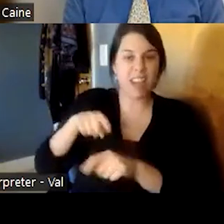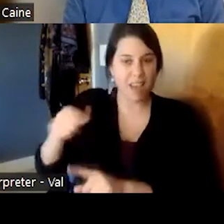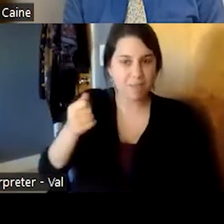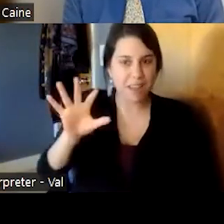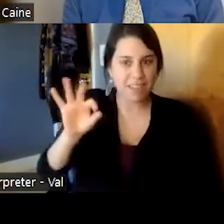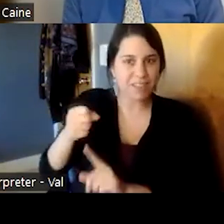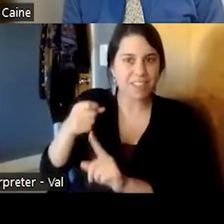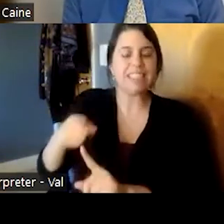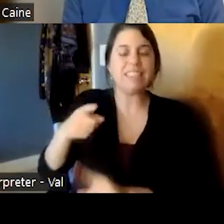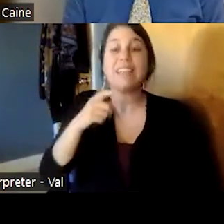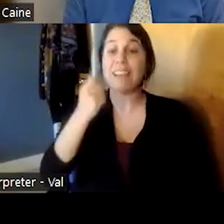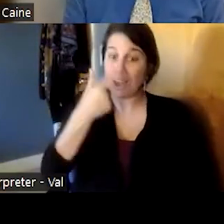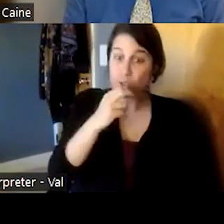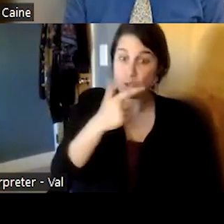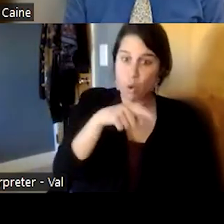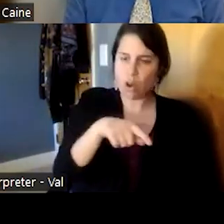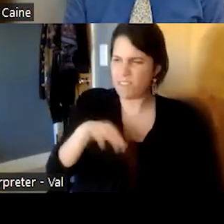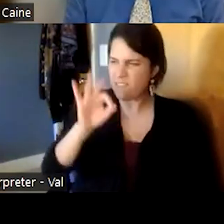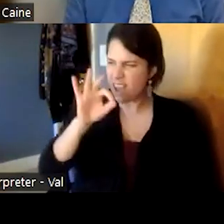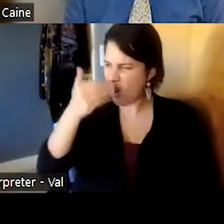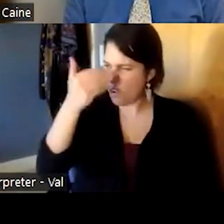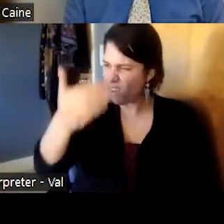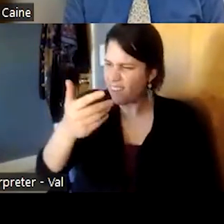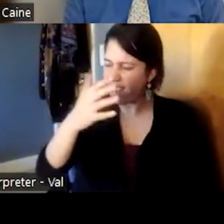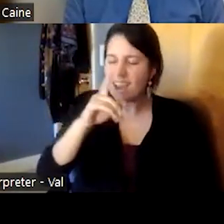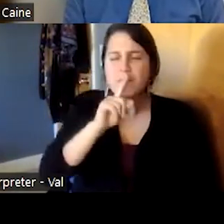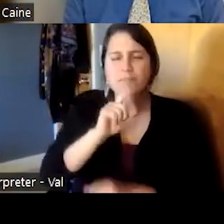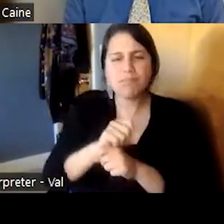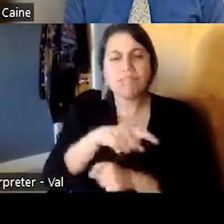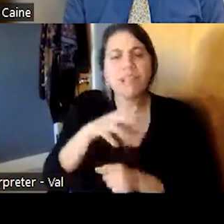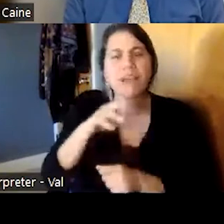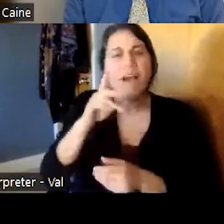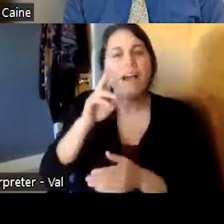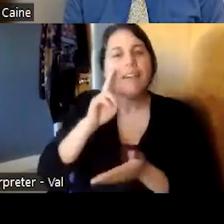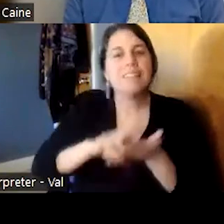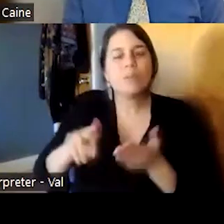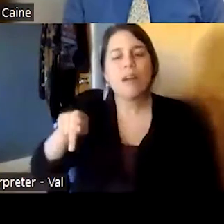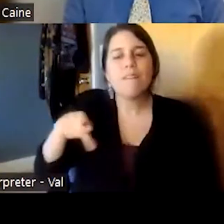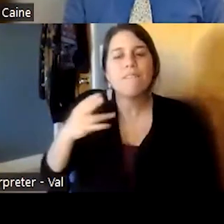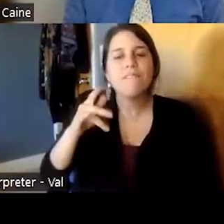he told me in the mid 1980s that actually it was the secretary of phillip abelson who was the copy